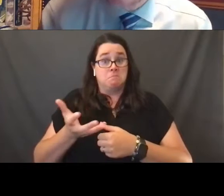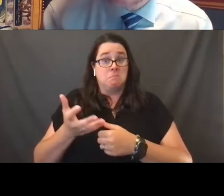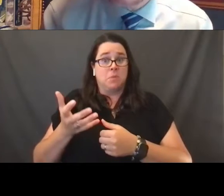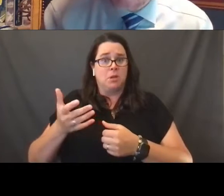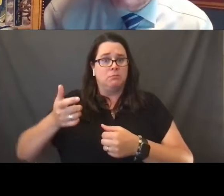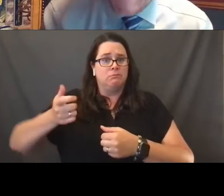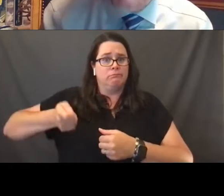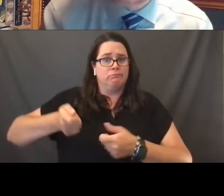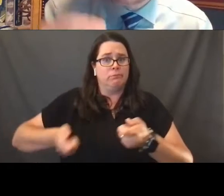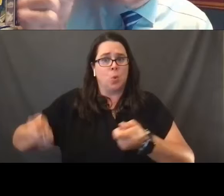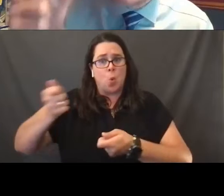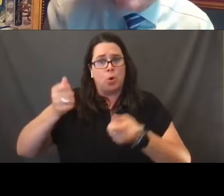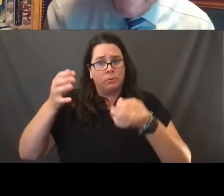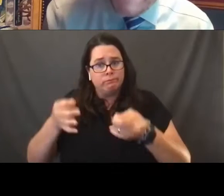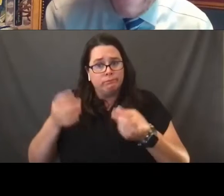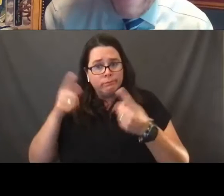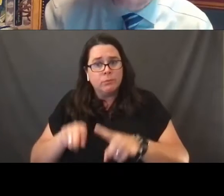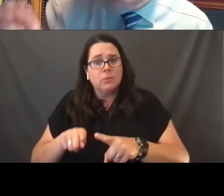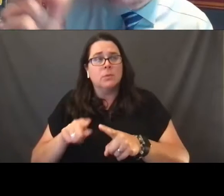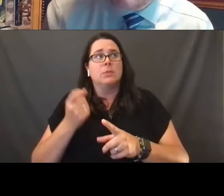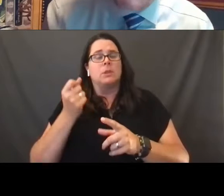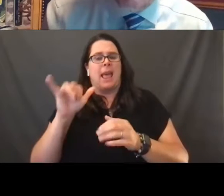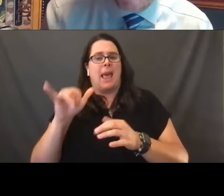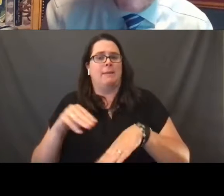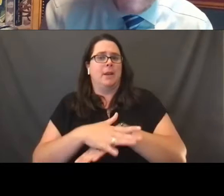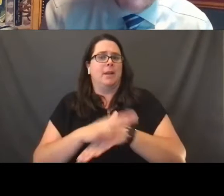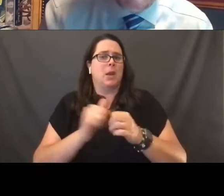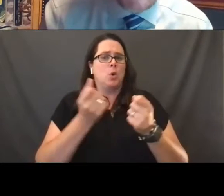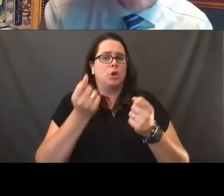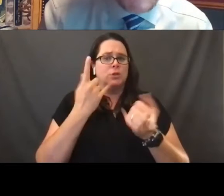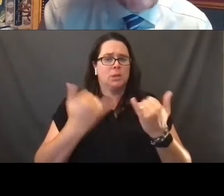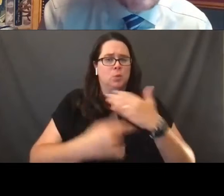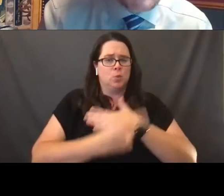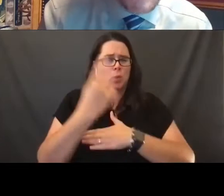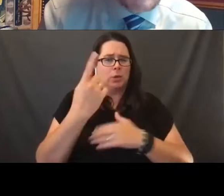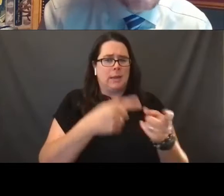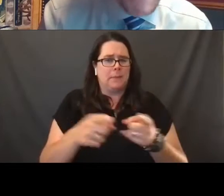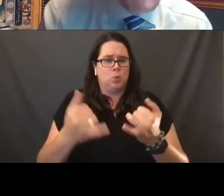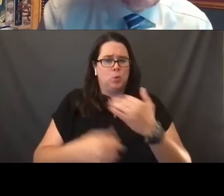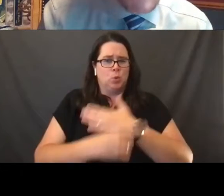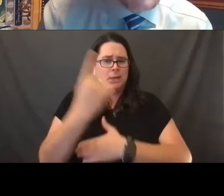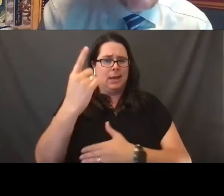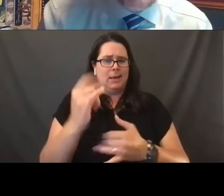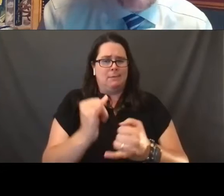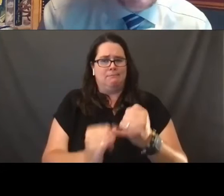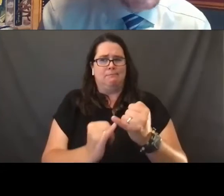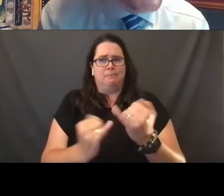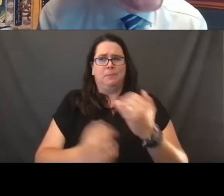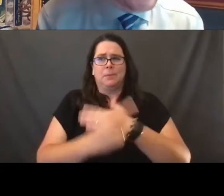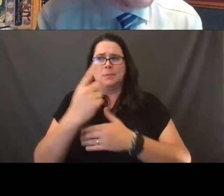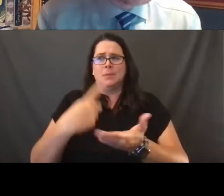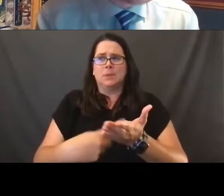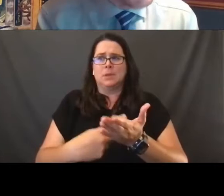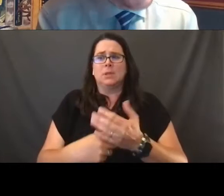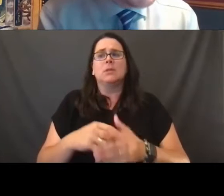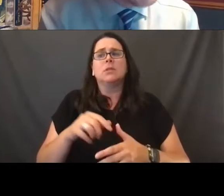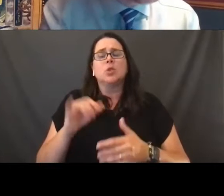as we understand what's happening today. And we get to that at the very end of our discussion tonight. So a couple of very seminal cases.